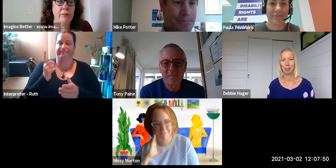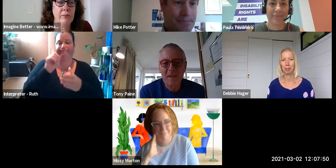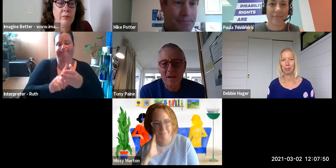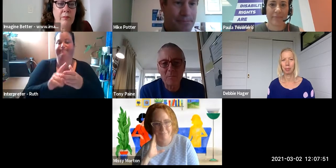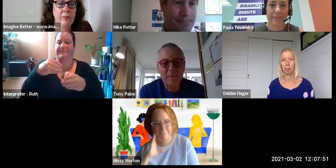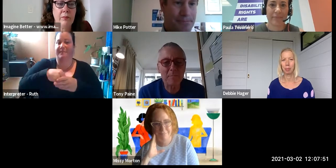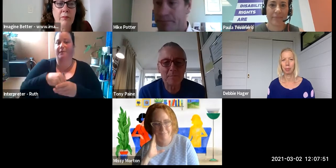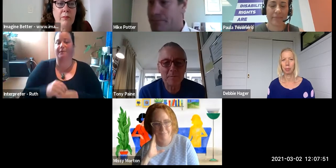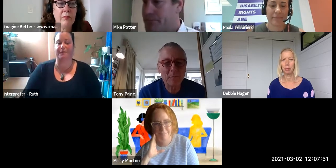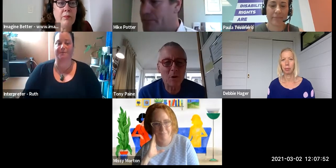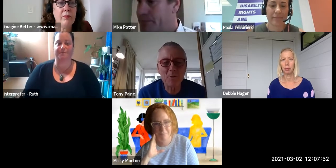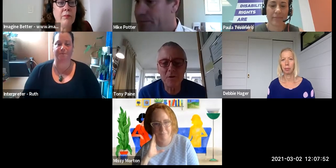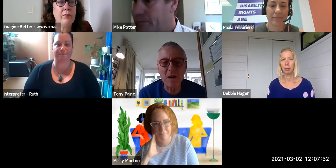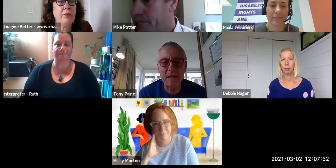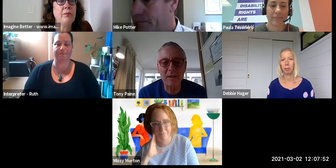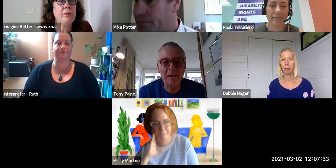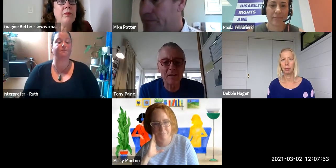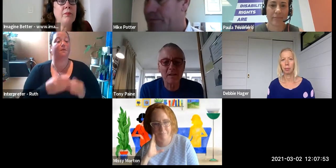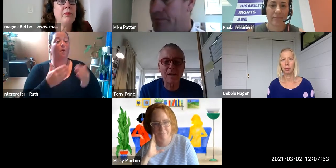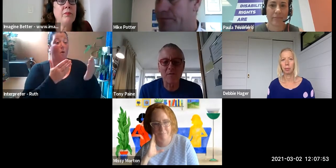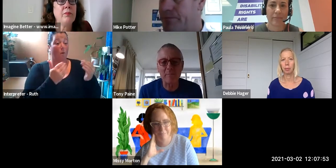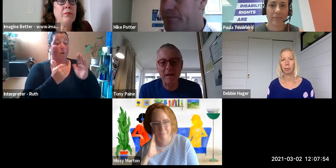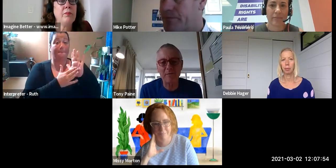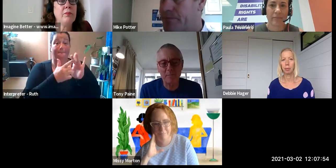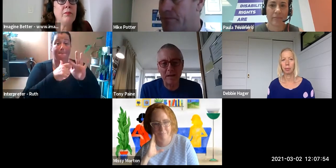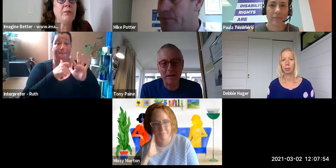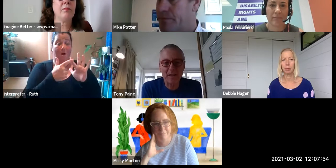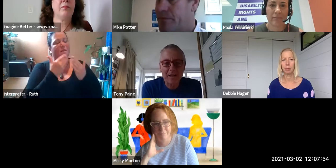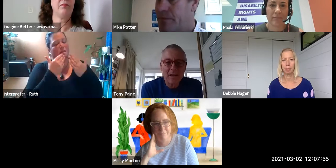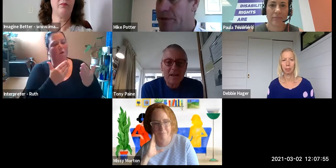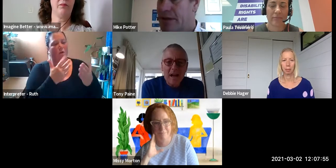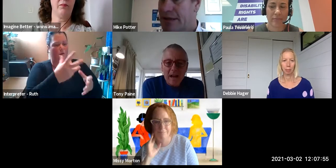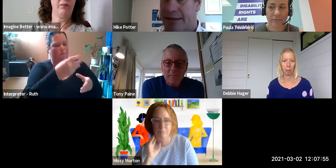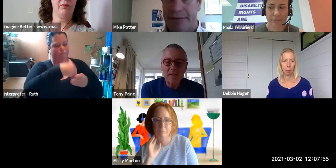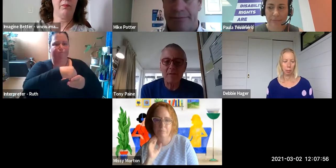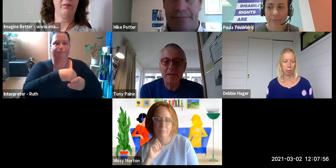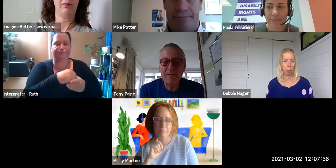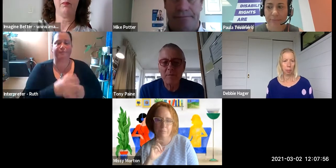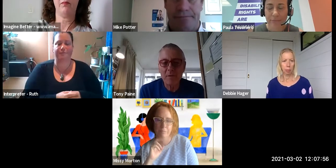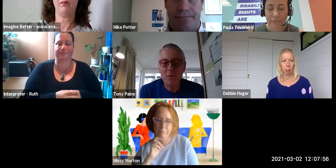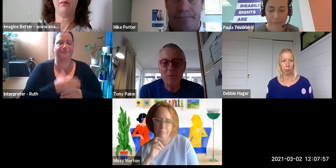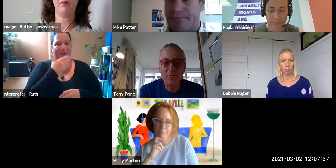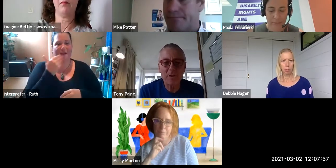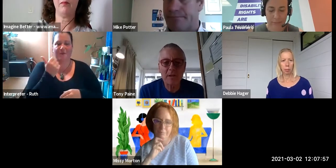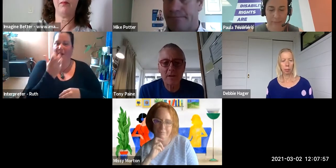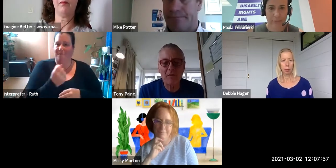[Tony Paine] Welcome to you Mike and thanks for being part of things. It's lovely to have all four of you for this conversation.